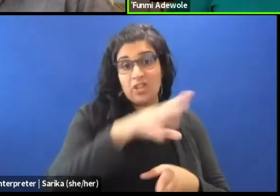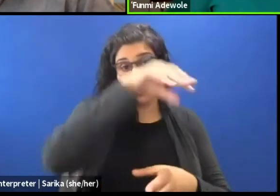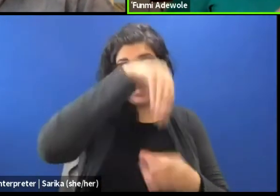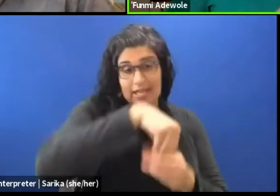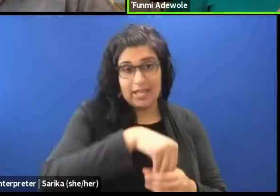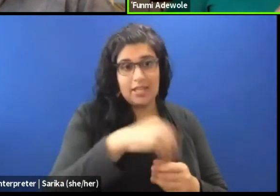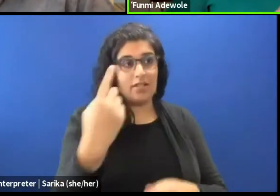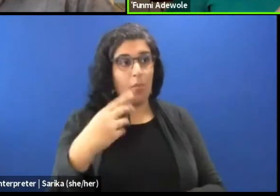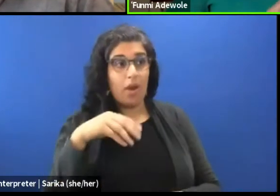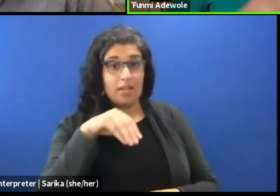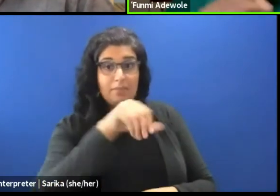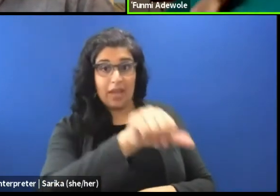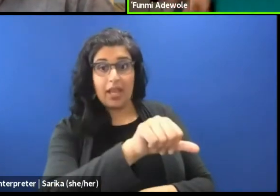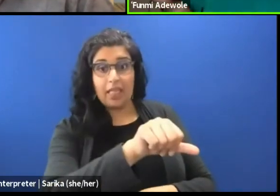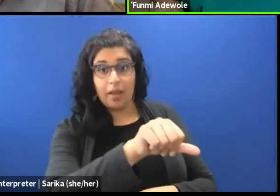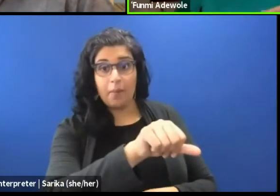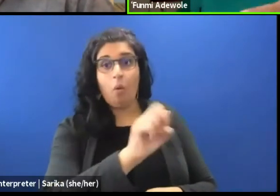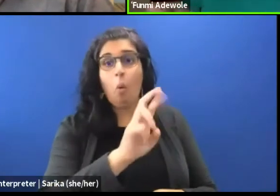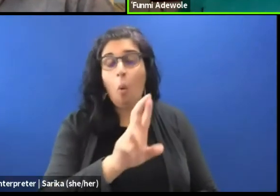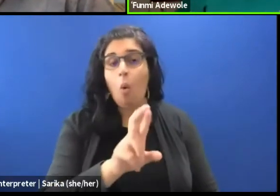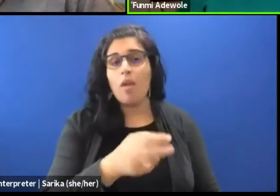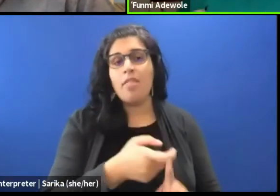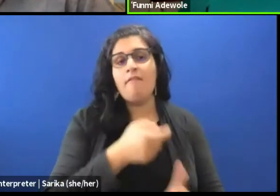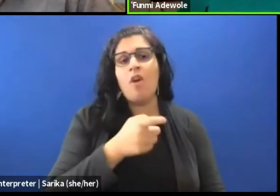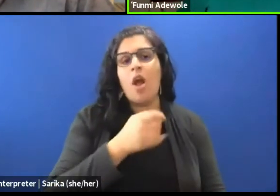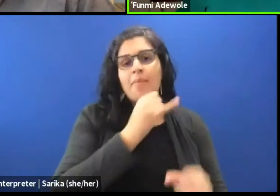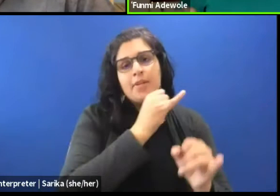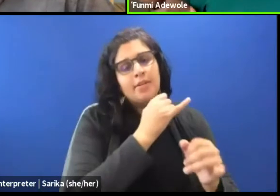or they come from an institutional setup,